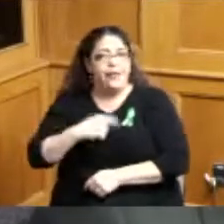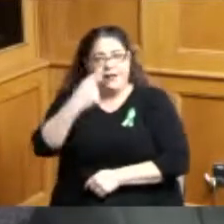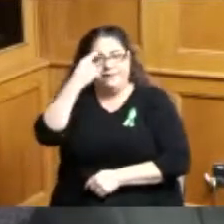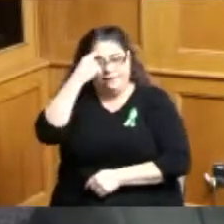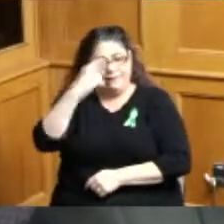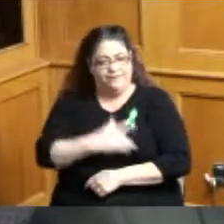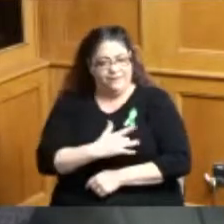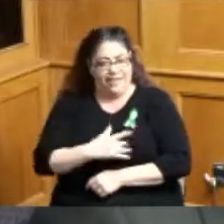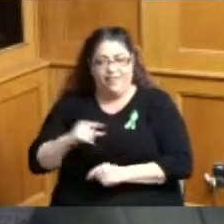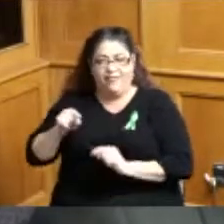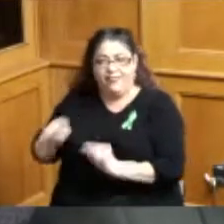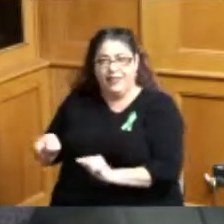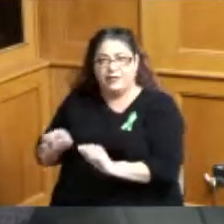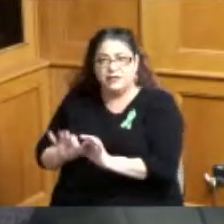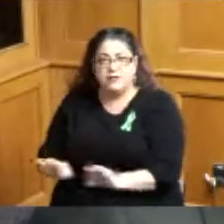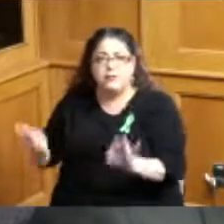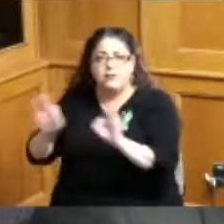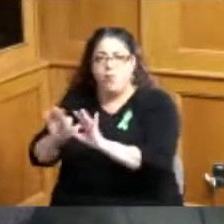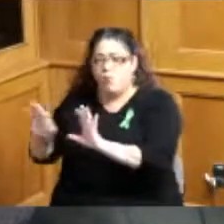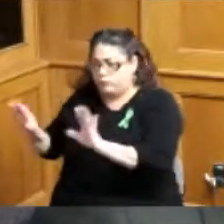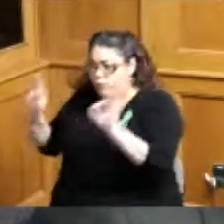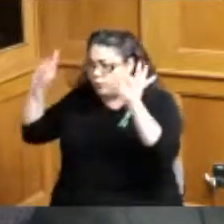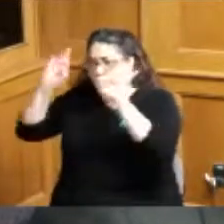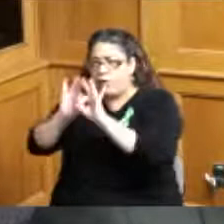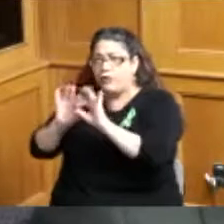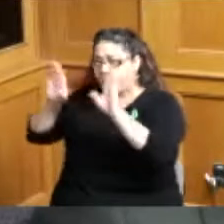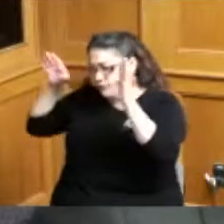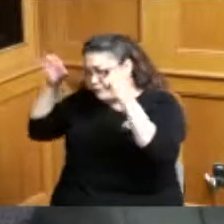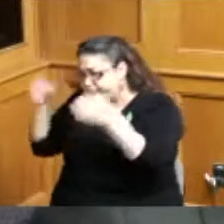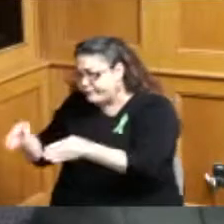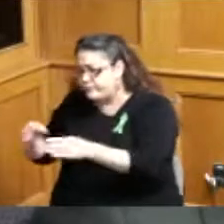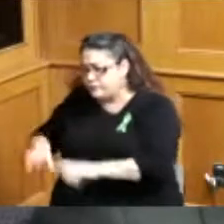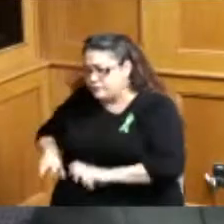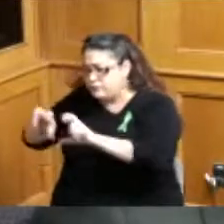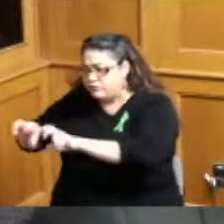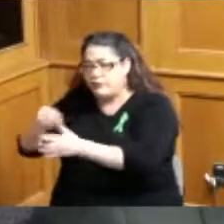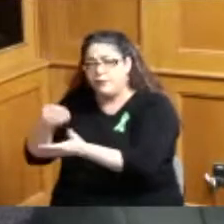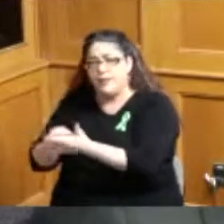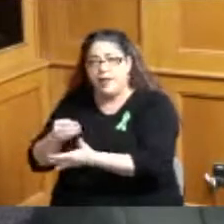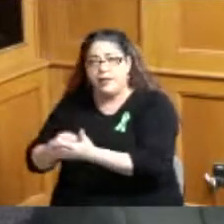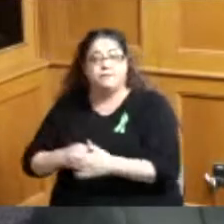related to what we hear in the community the one other thing I want to say is thank you for helping